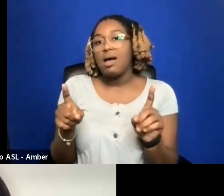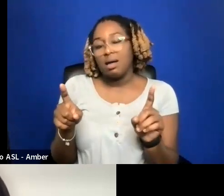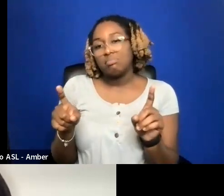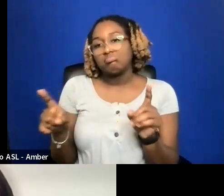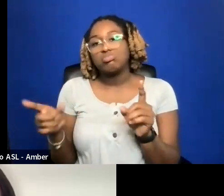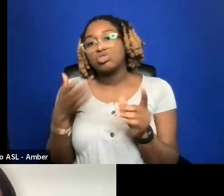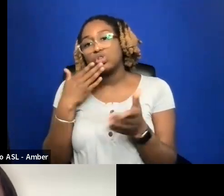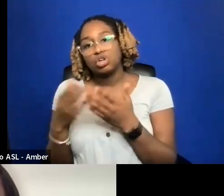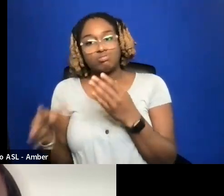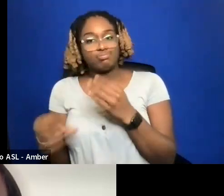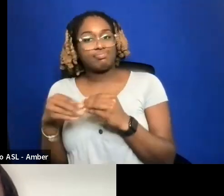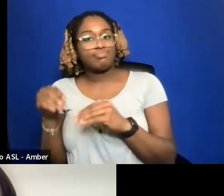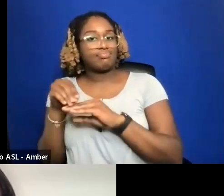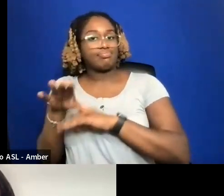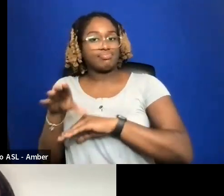245 I WANTED TO SHARE.